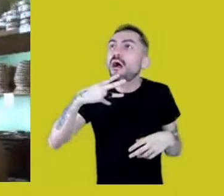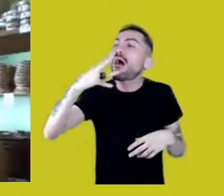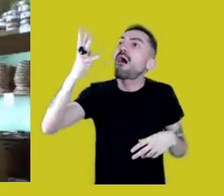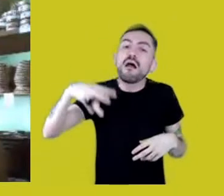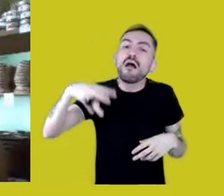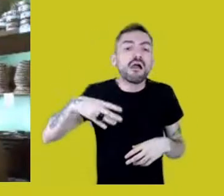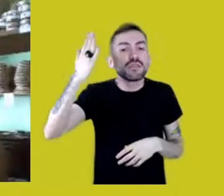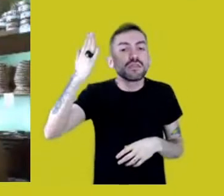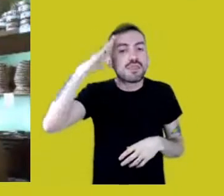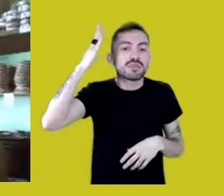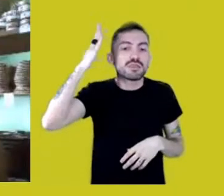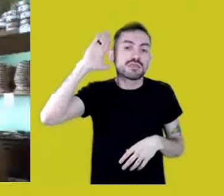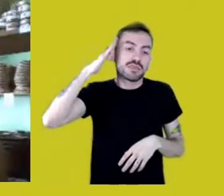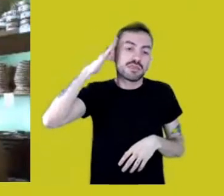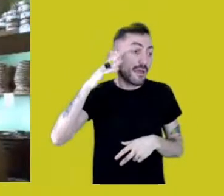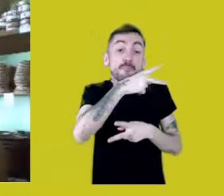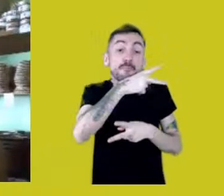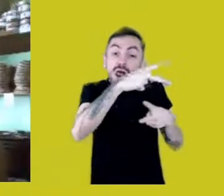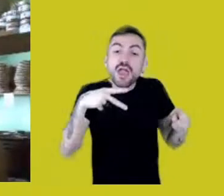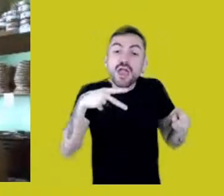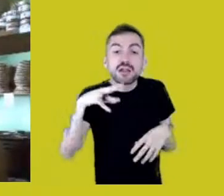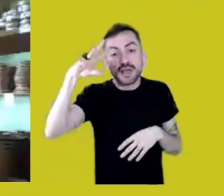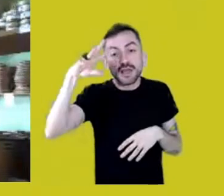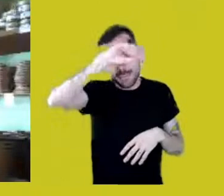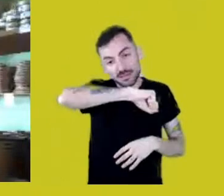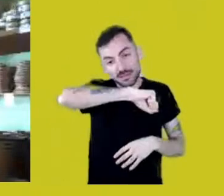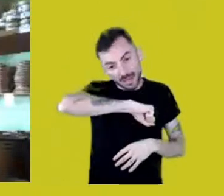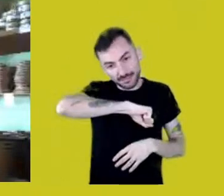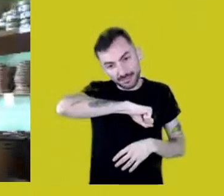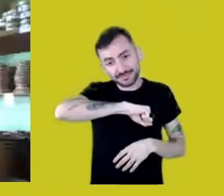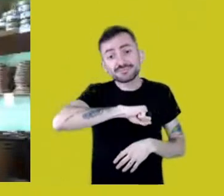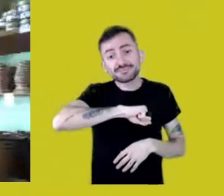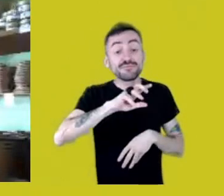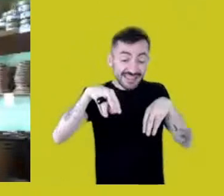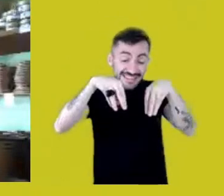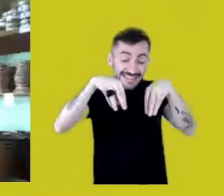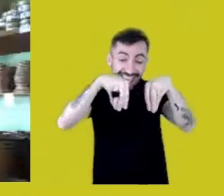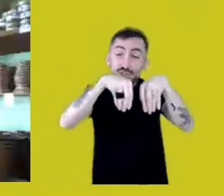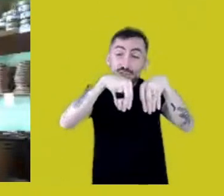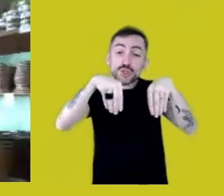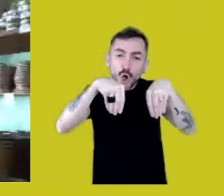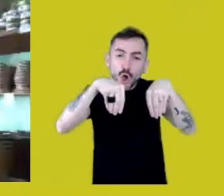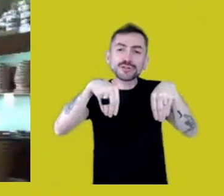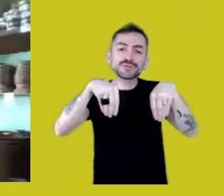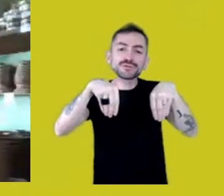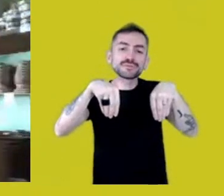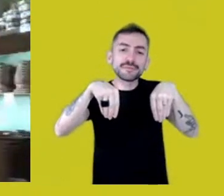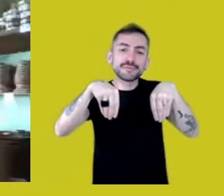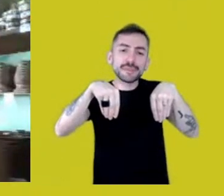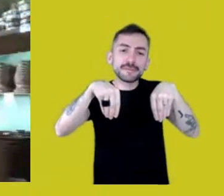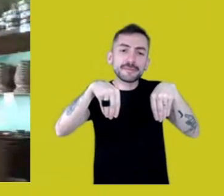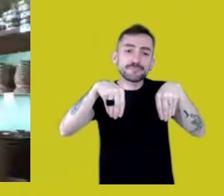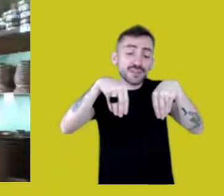So that they notice. This territory is our food,